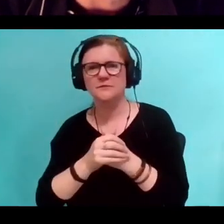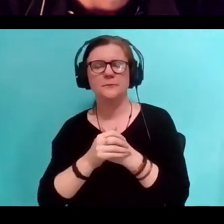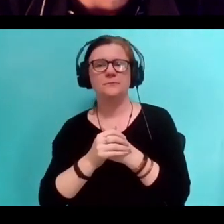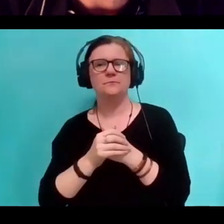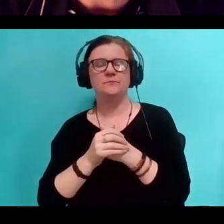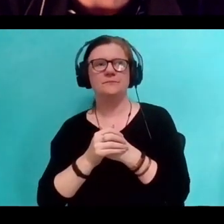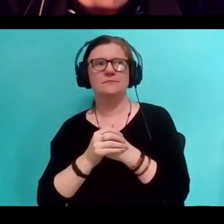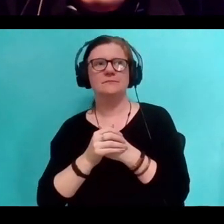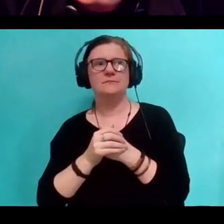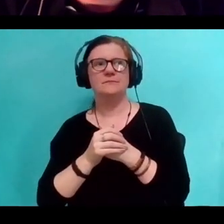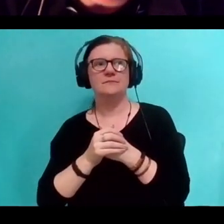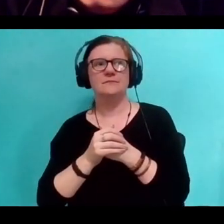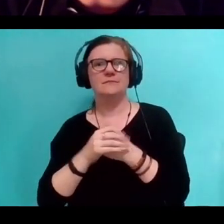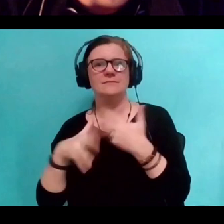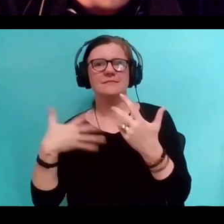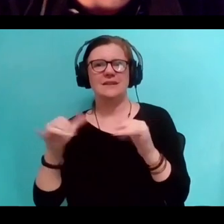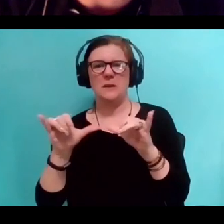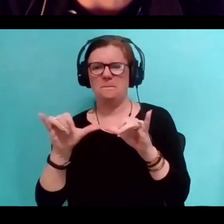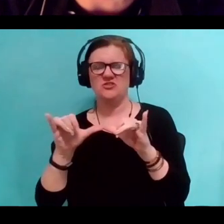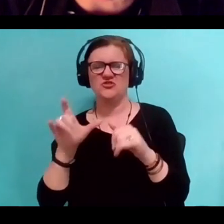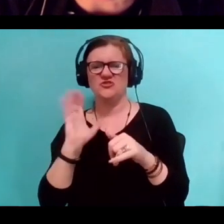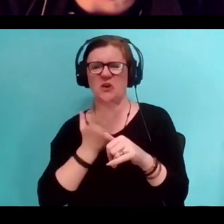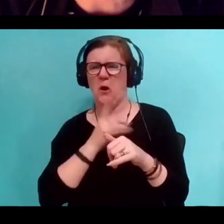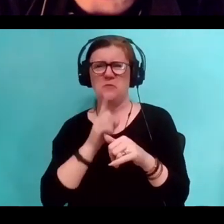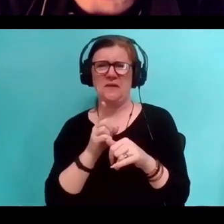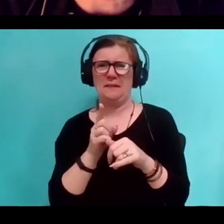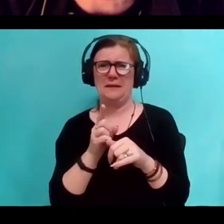of our, a very reductive model of intelligence.